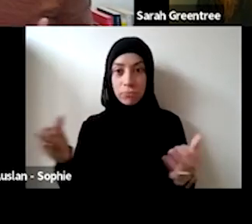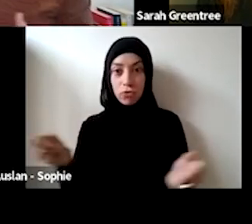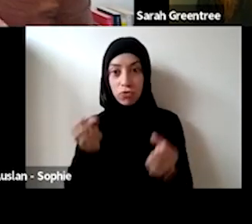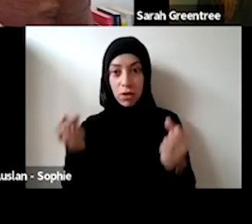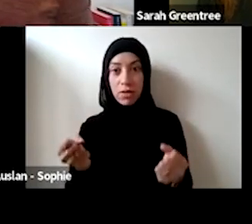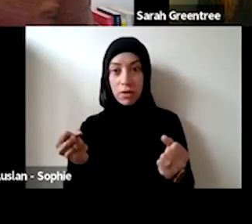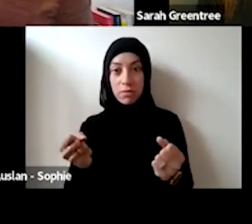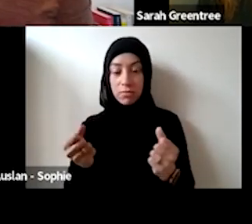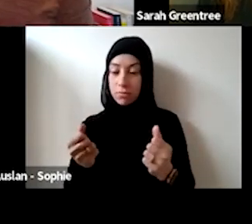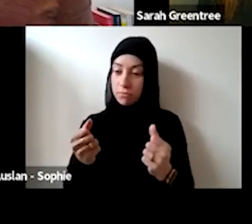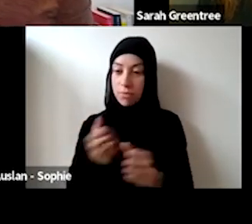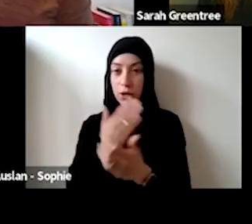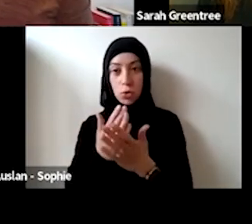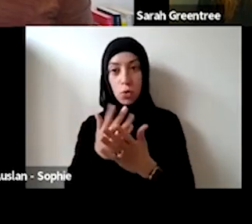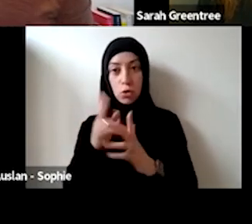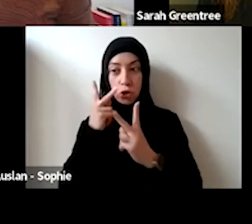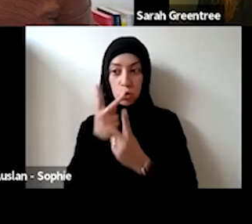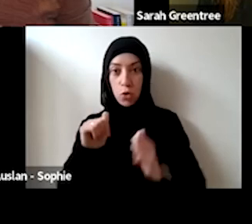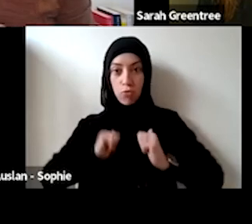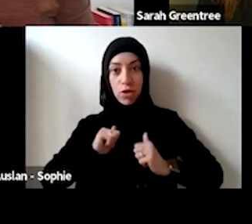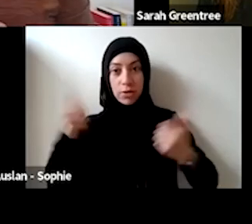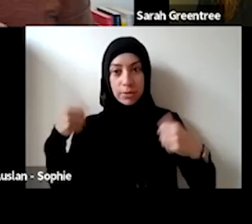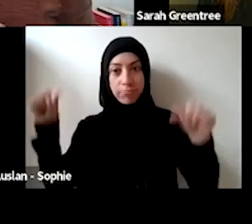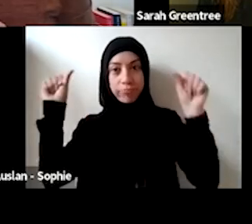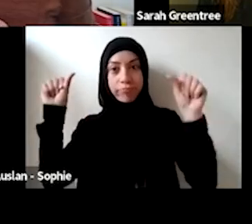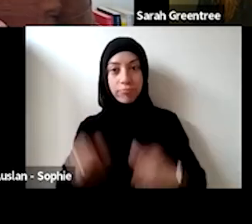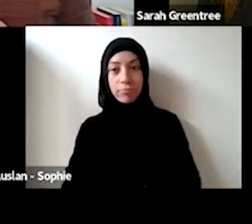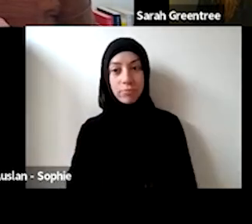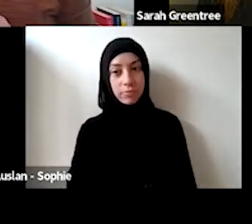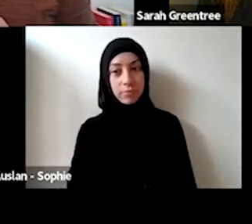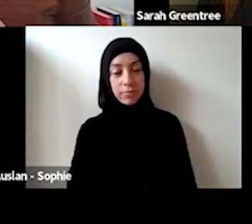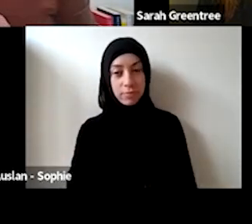the practice that you do. ANDY DONOVAN: